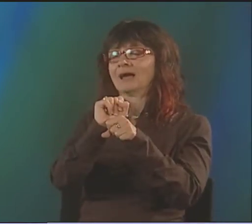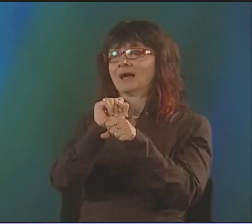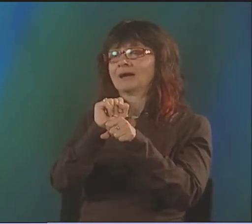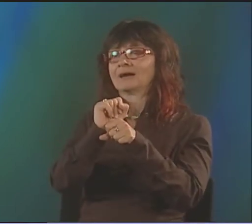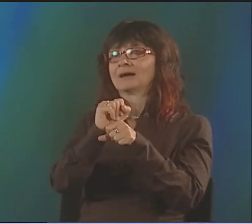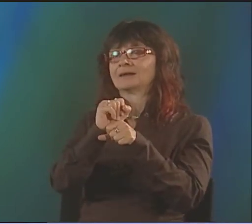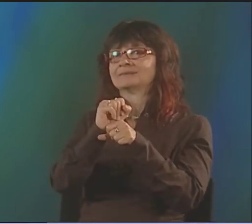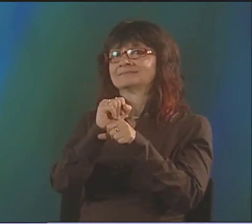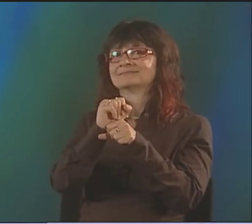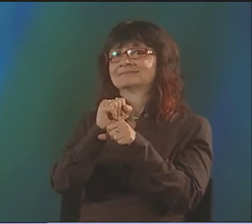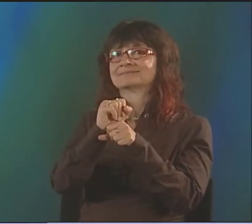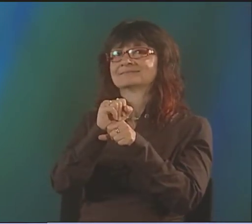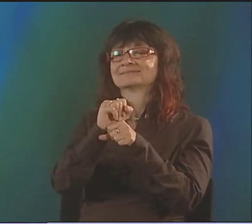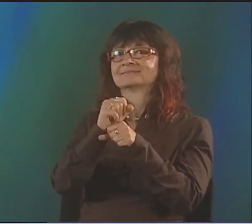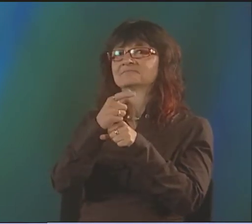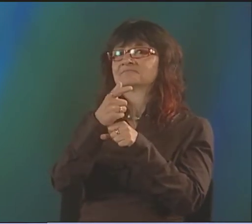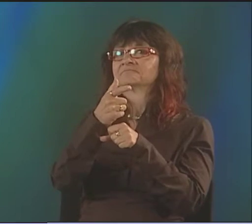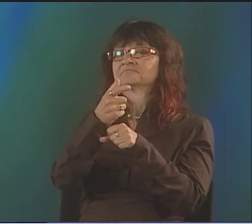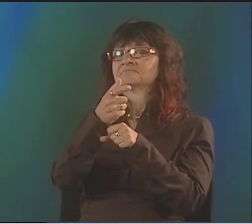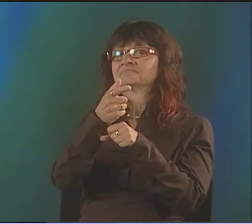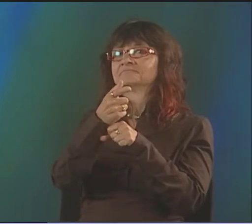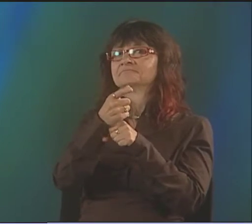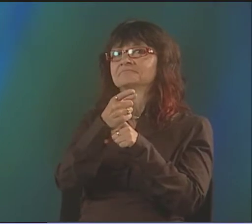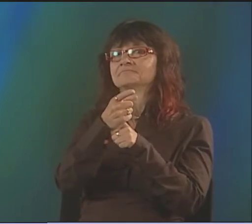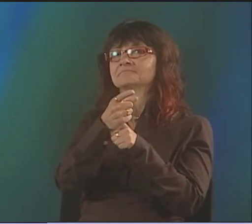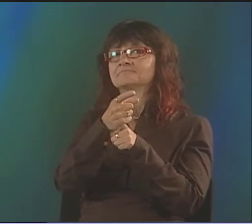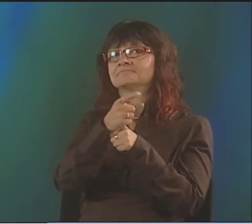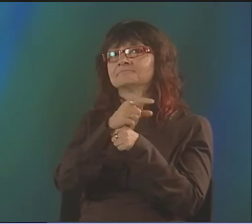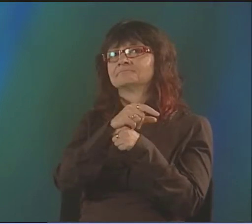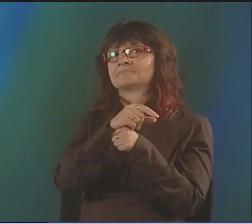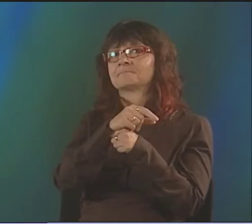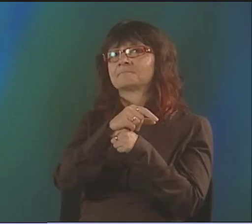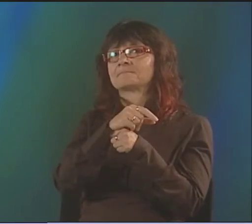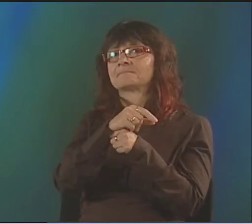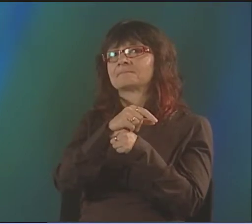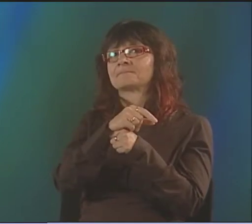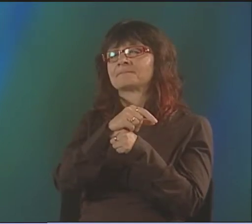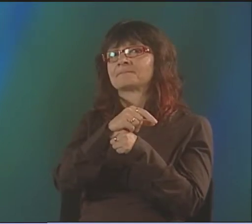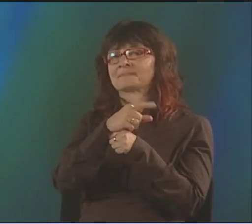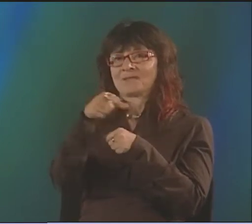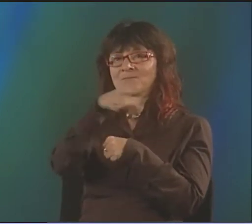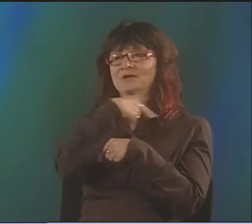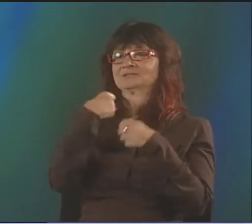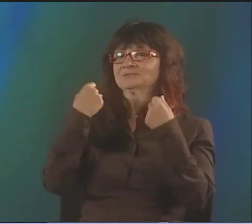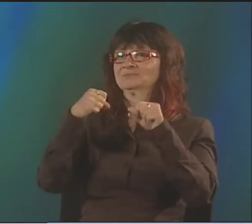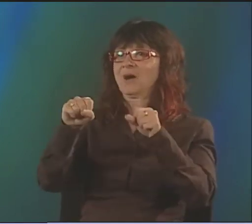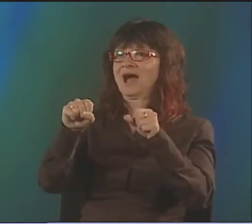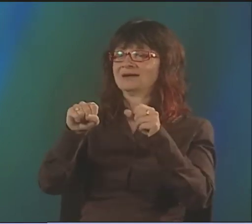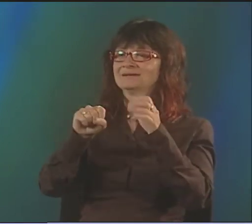BRIDGE OF WAS, LIKE, WELL, IT WAS A GROUP. WE DID GROUP WORK.